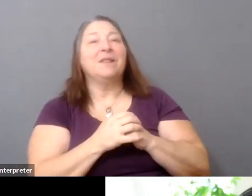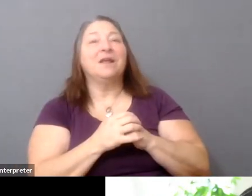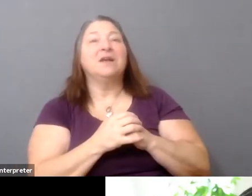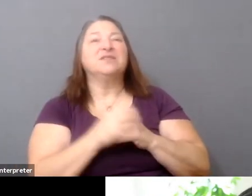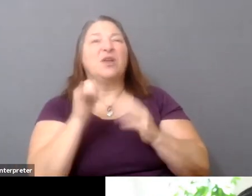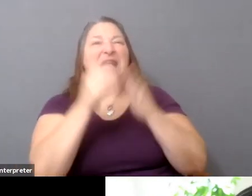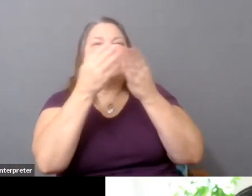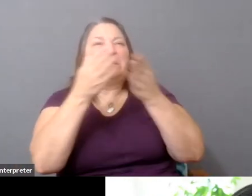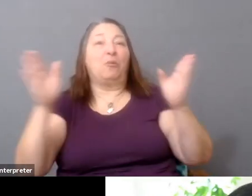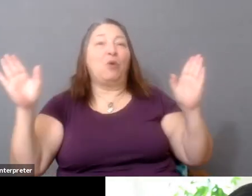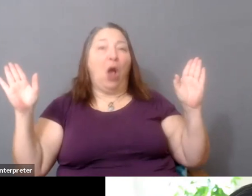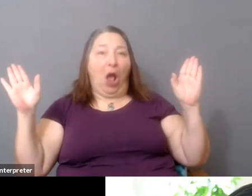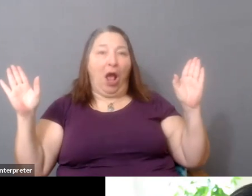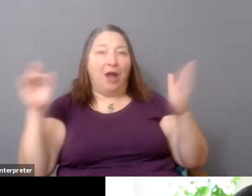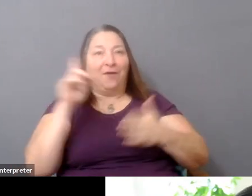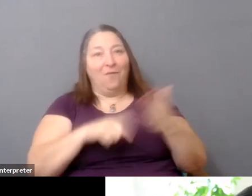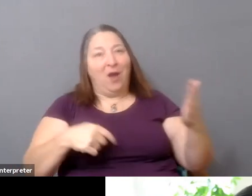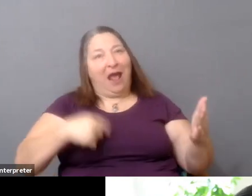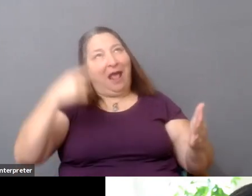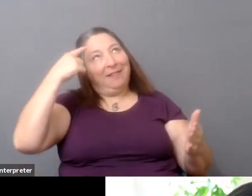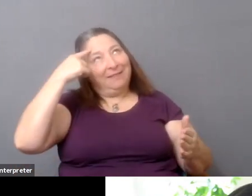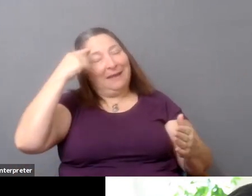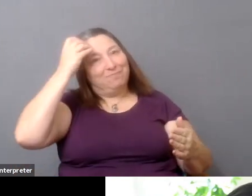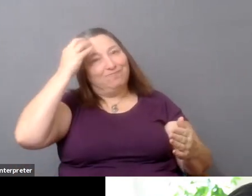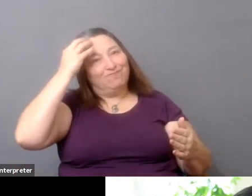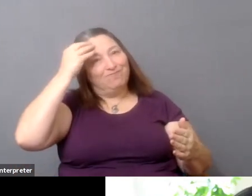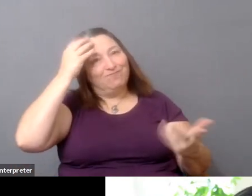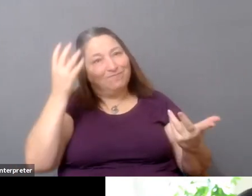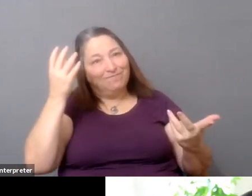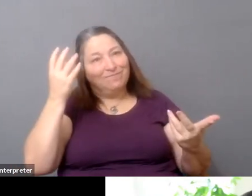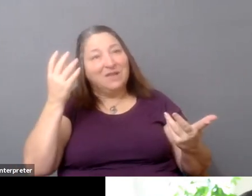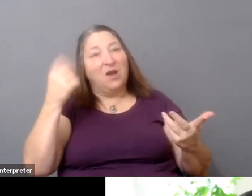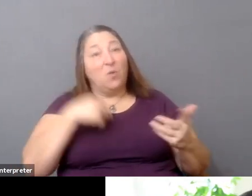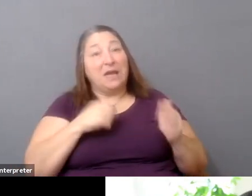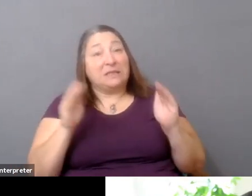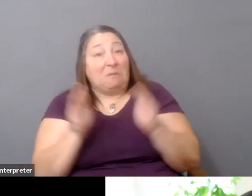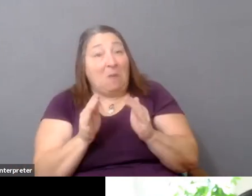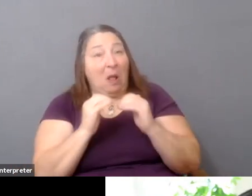of kind of what I think about. I think also at a smaller level, I've also kind of personally